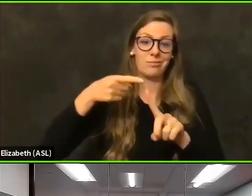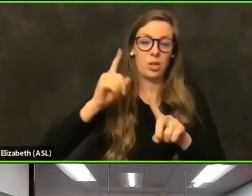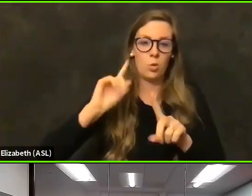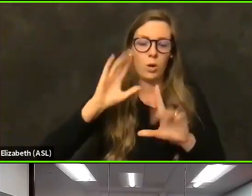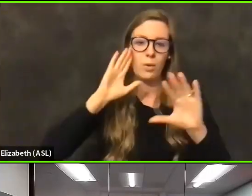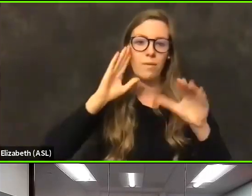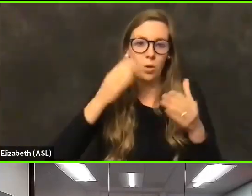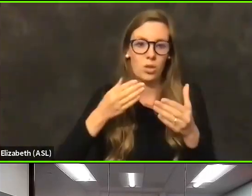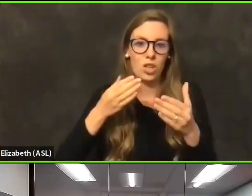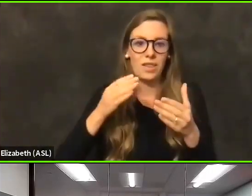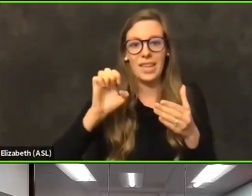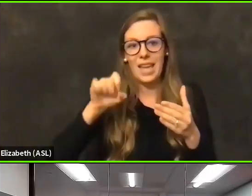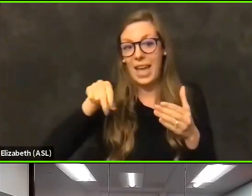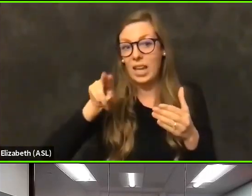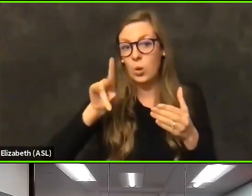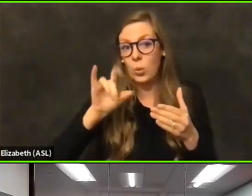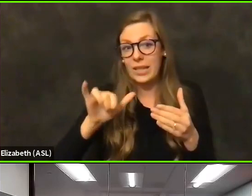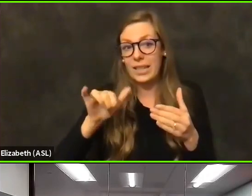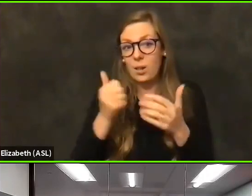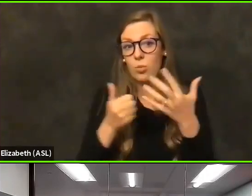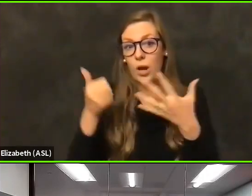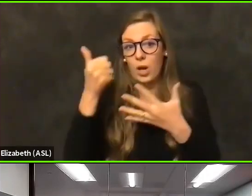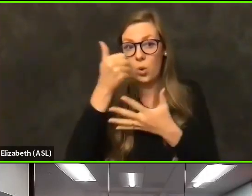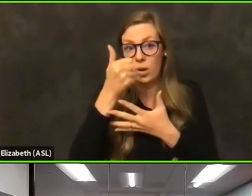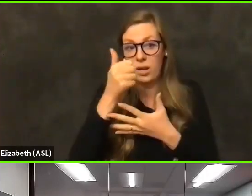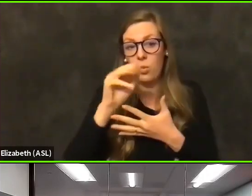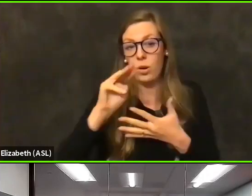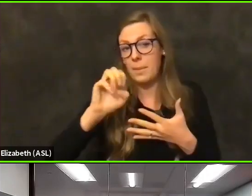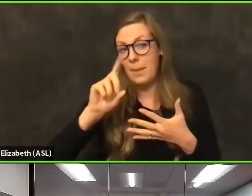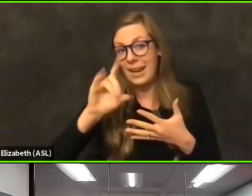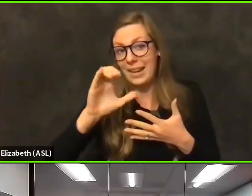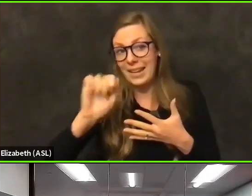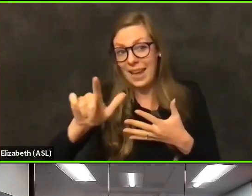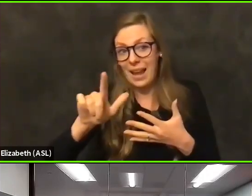equity priority, that is for the Medicaid recipients and the uninsured.